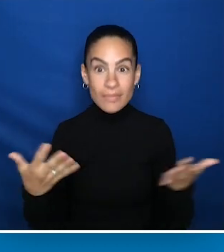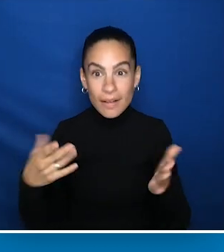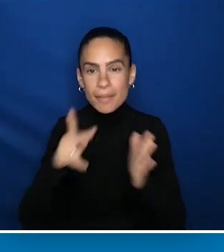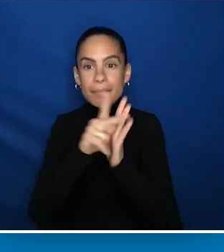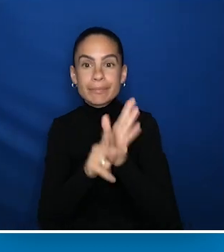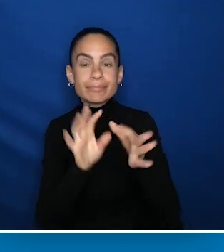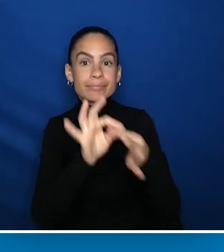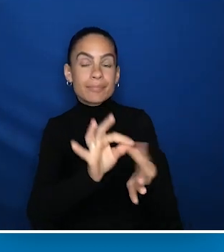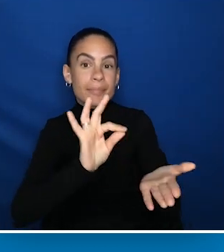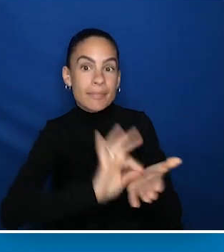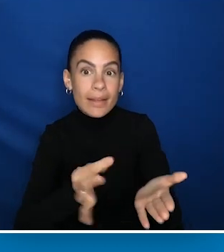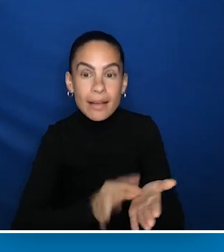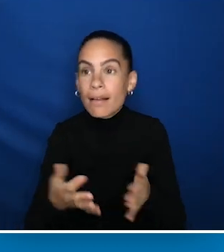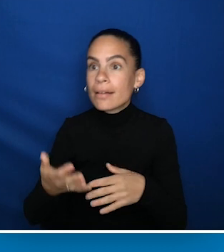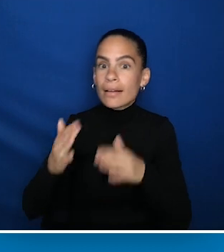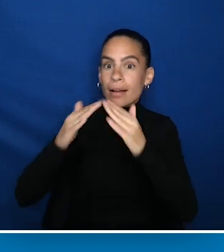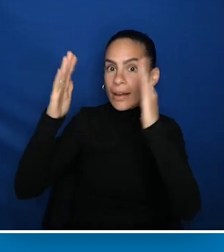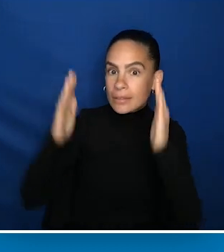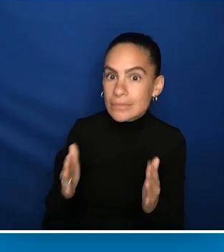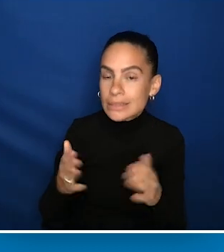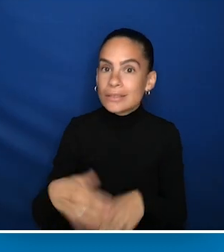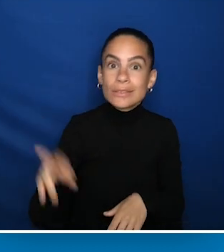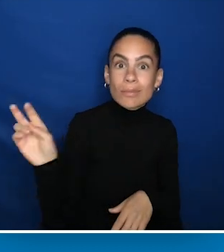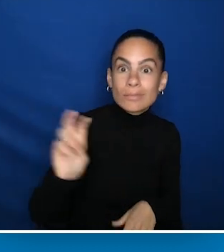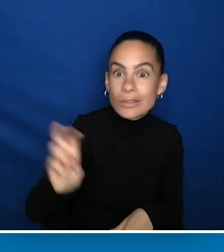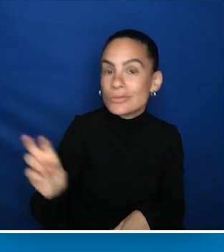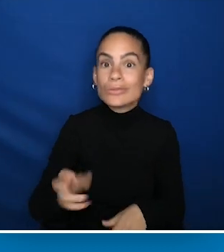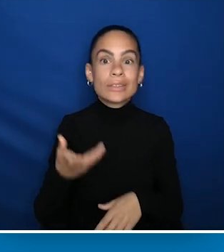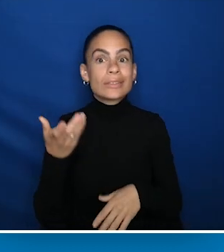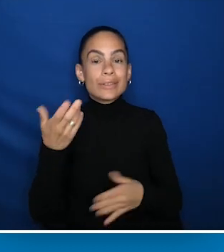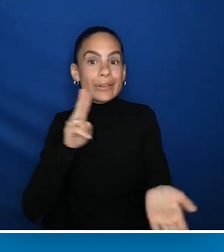Be it policies relating to Medicaid, housing, transportation,